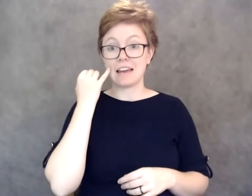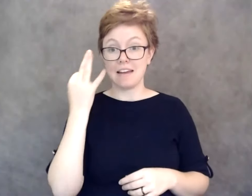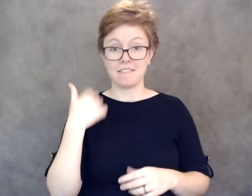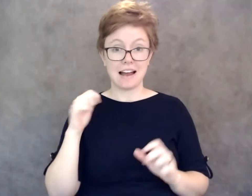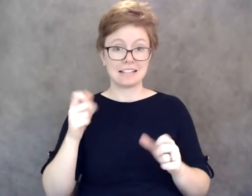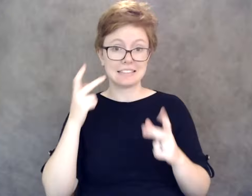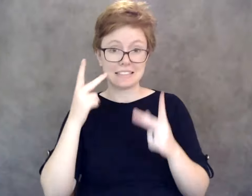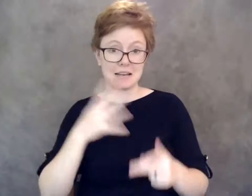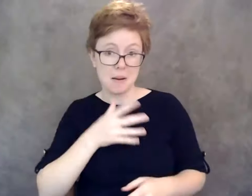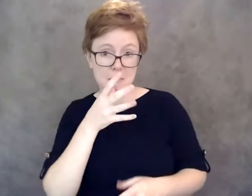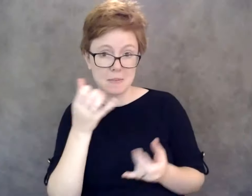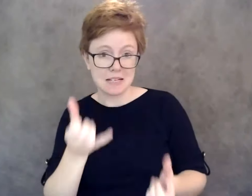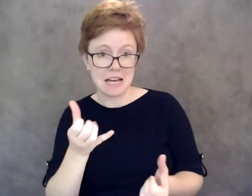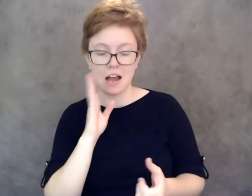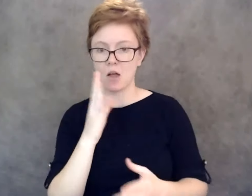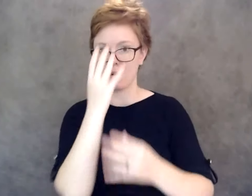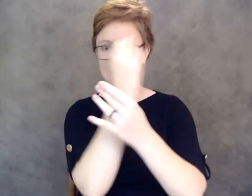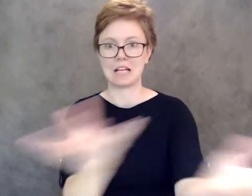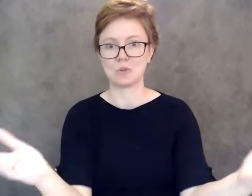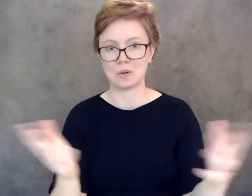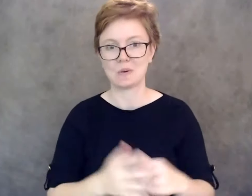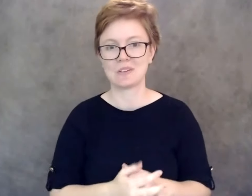we're still pushing, or the fights not fully over.